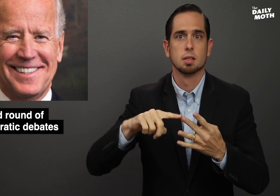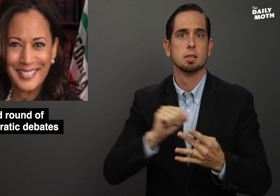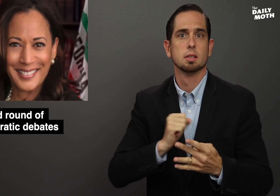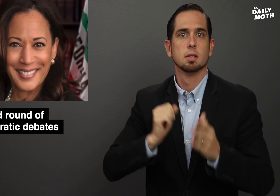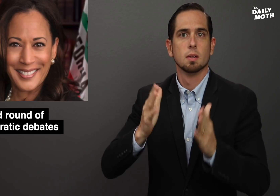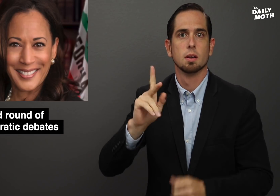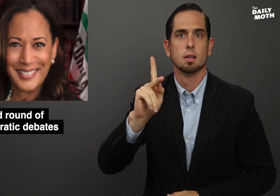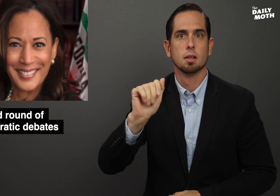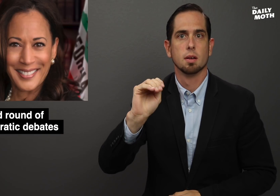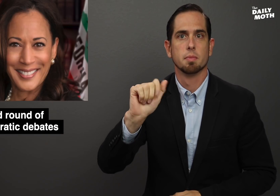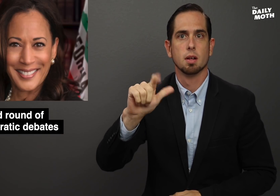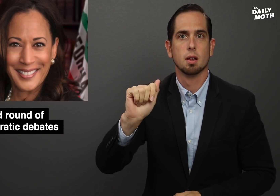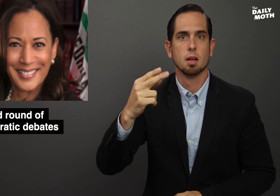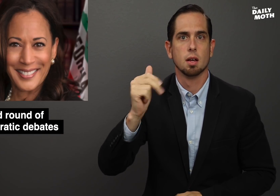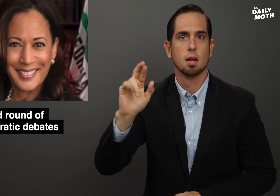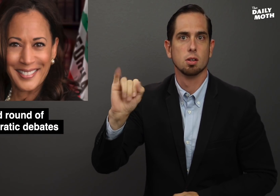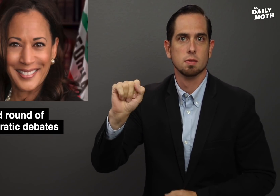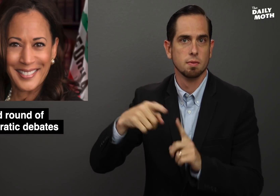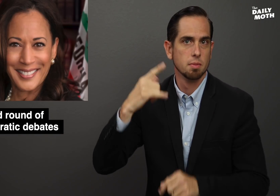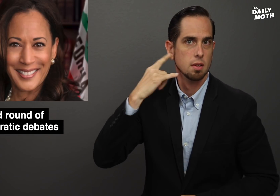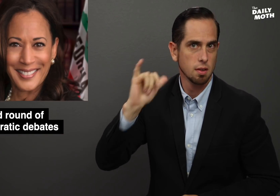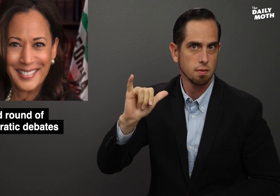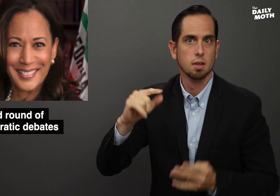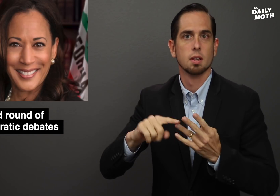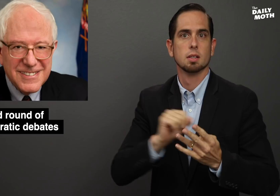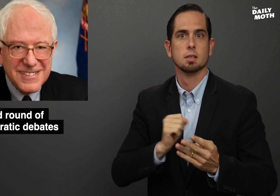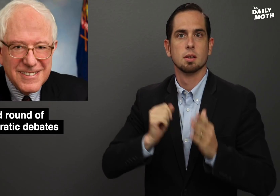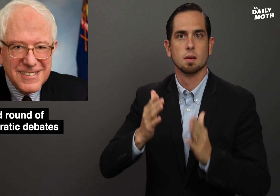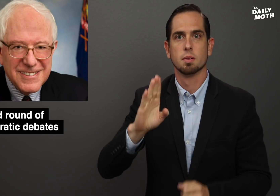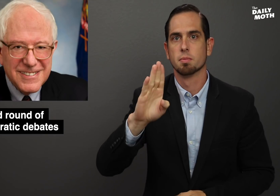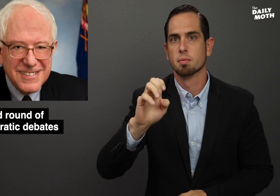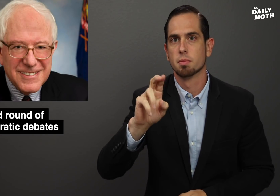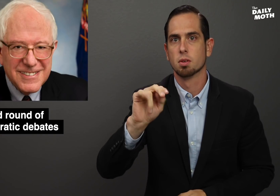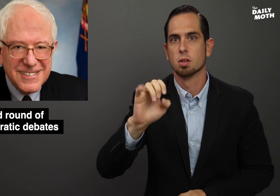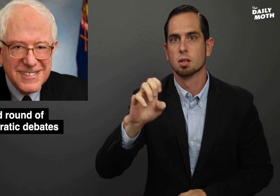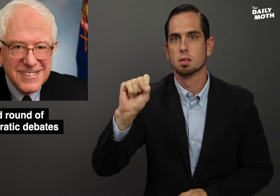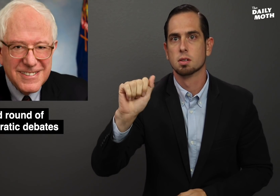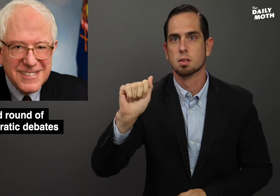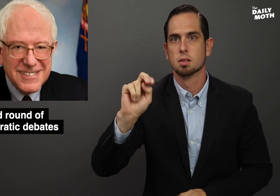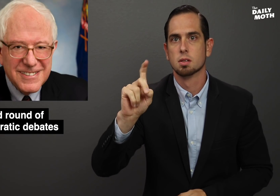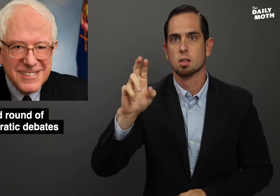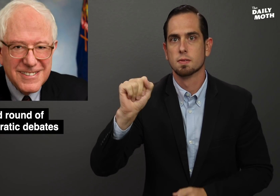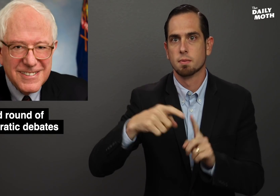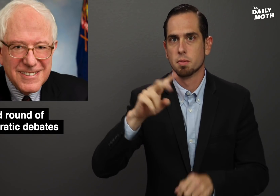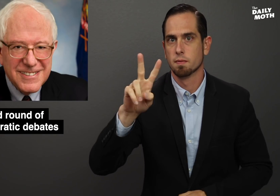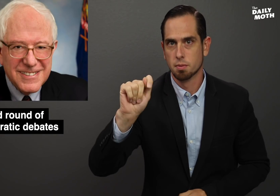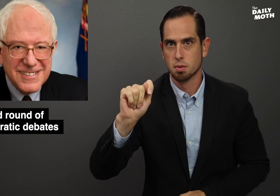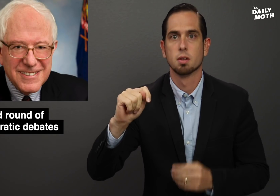Sen. Kamala Harris (Calif), Sen. Bernie Sanders (Vt.),